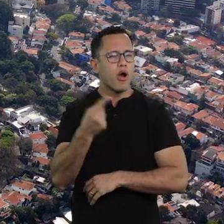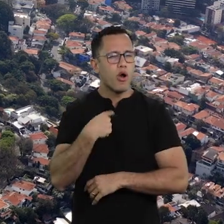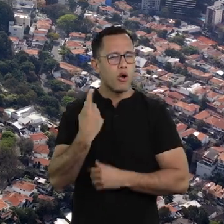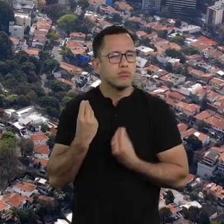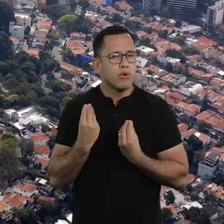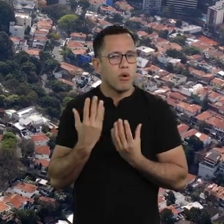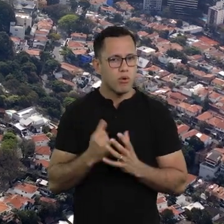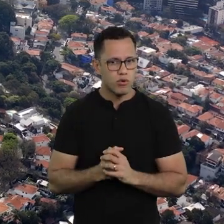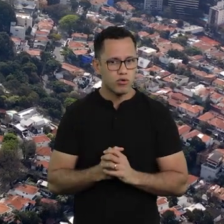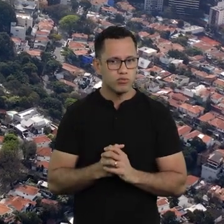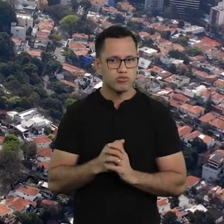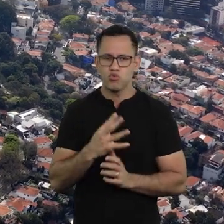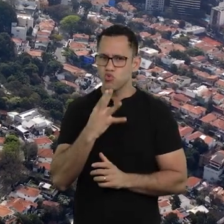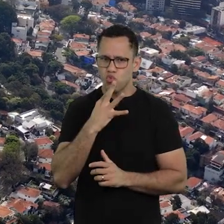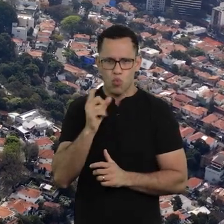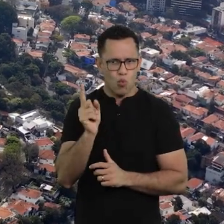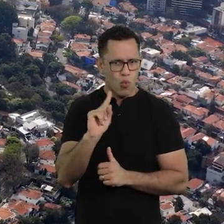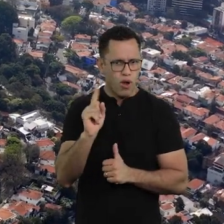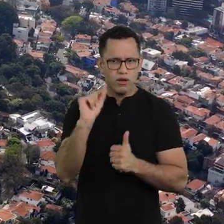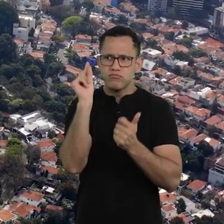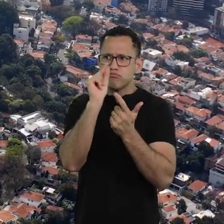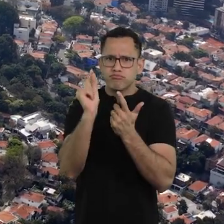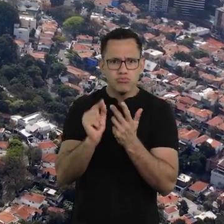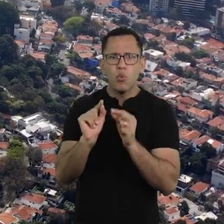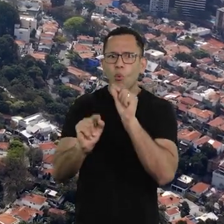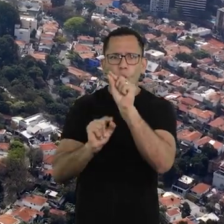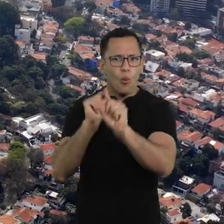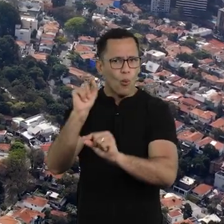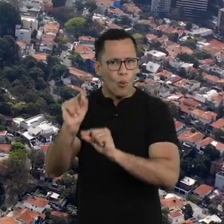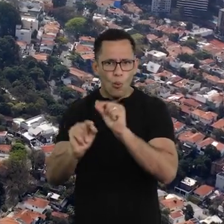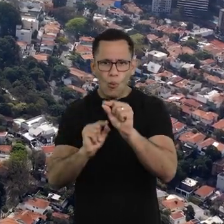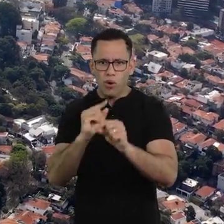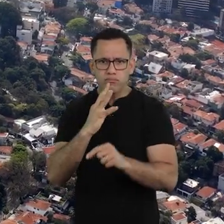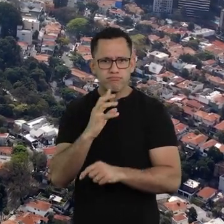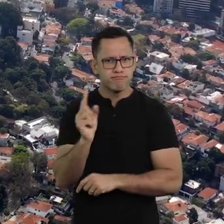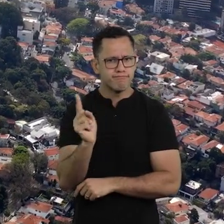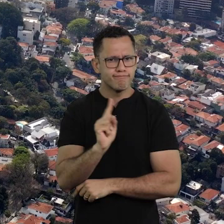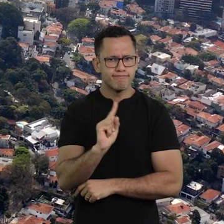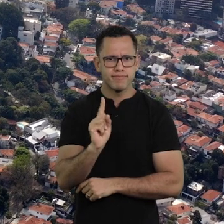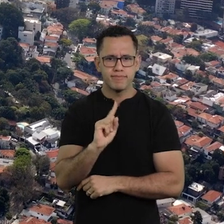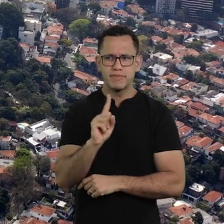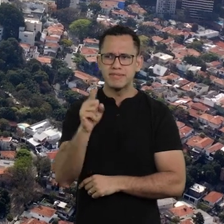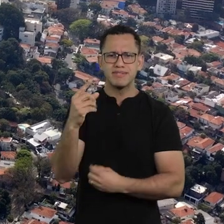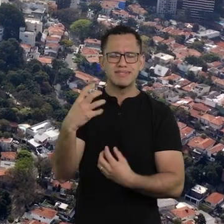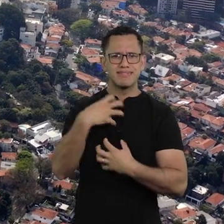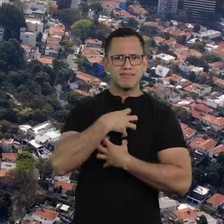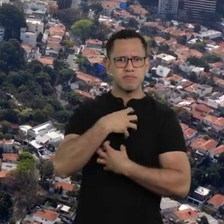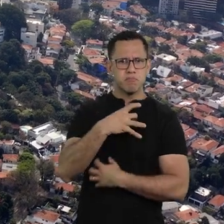that is unknown. It is the unknown, it is